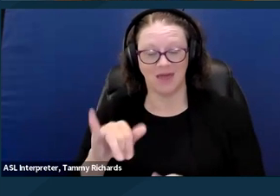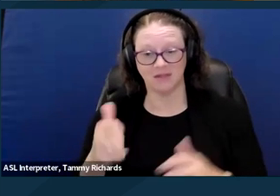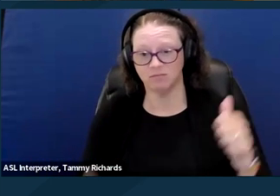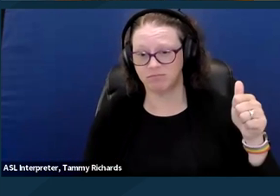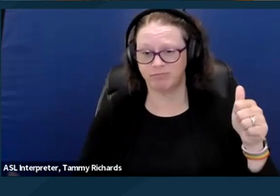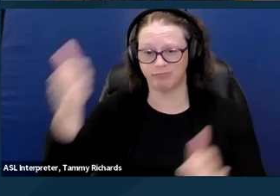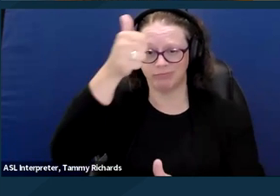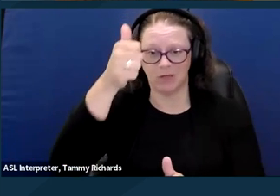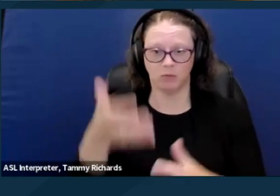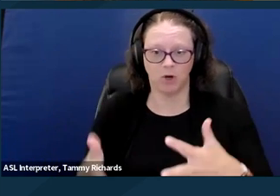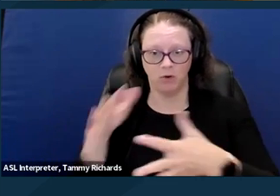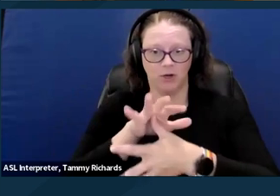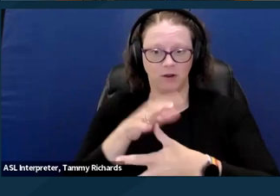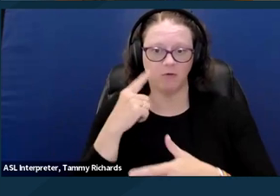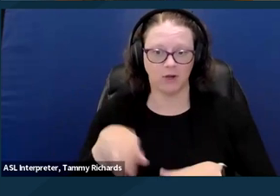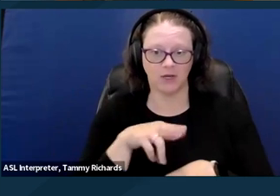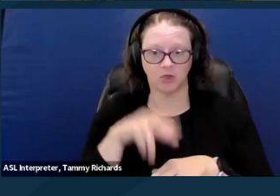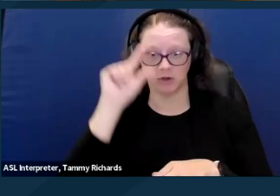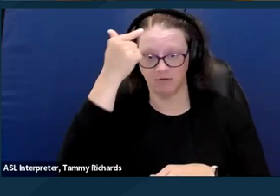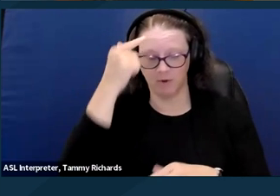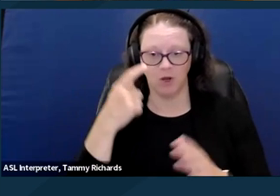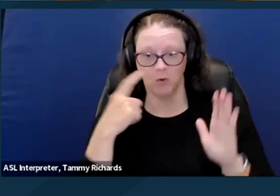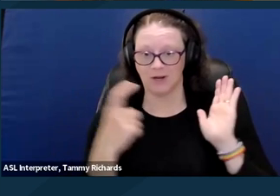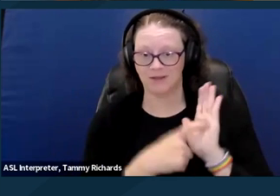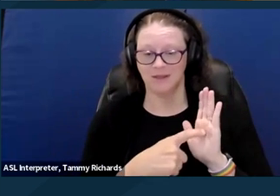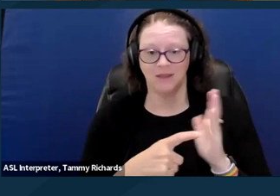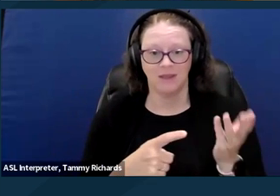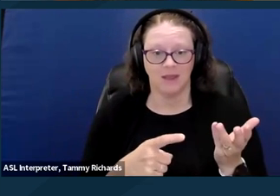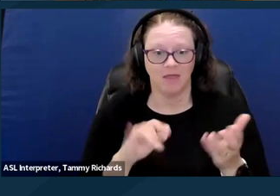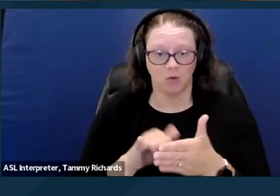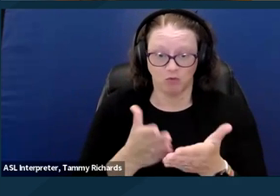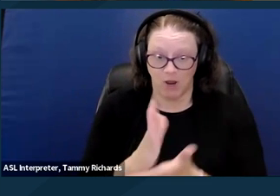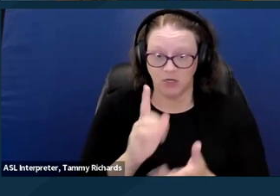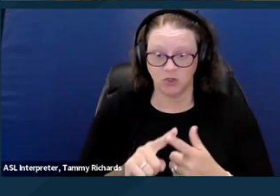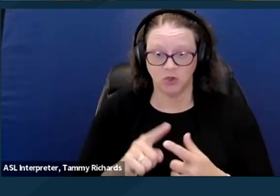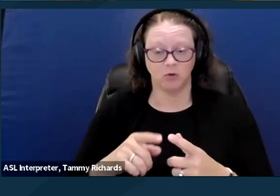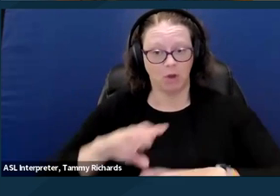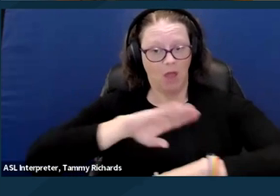recognizing that the right to adequate housing is recognized on an equal basis without discrimination.